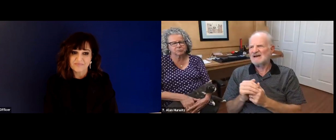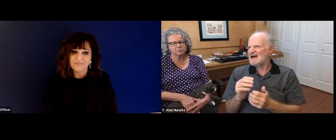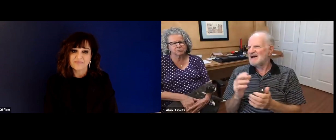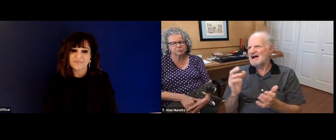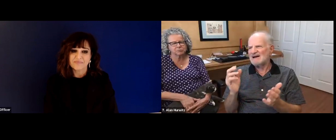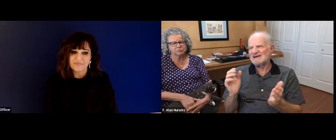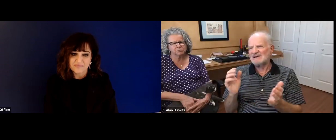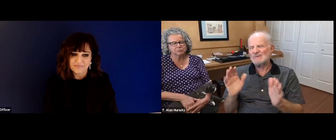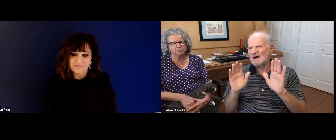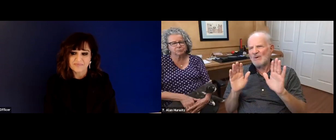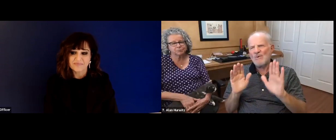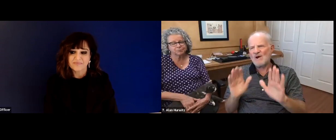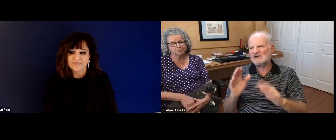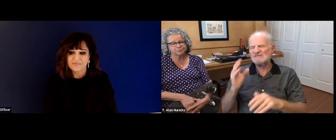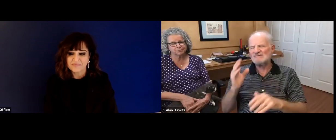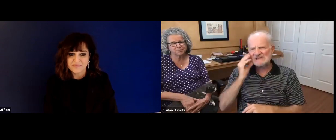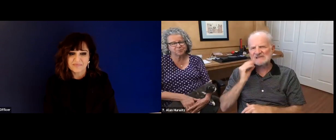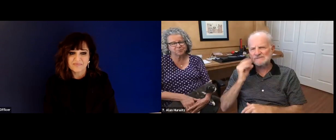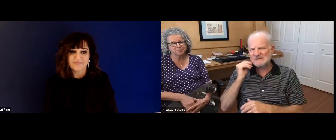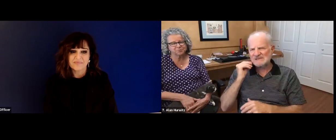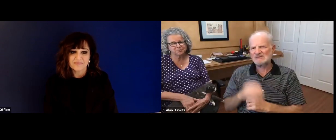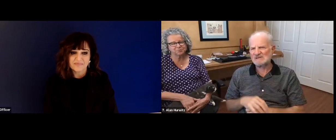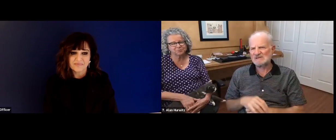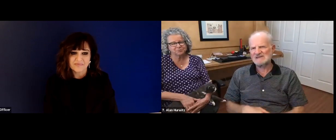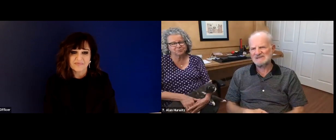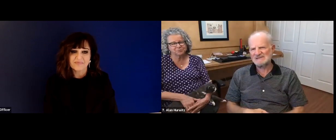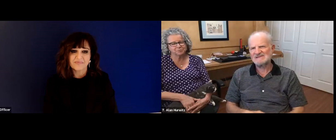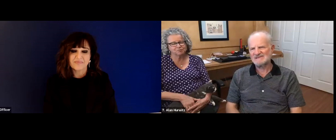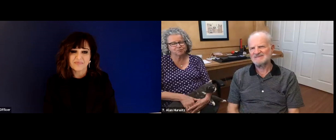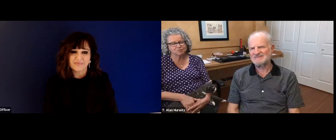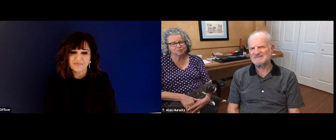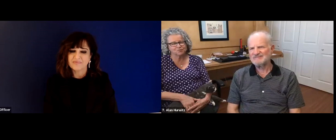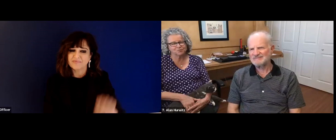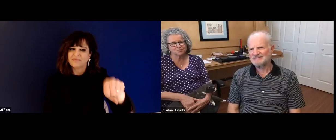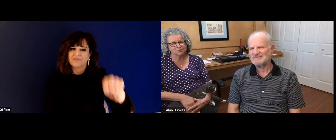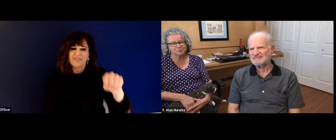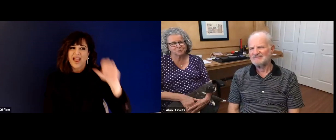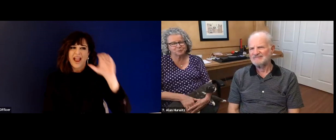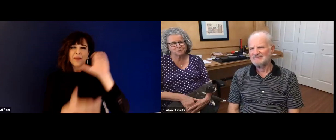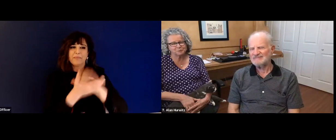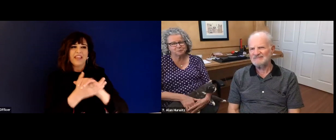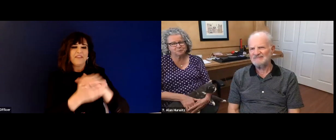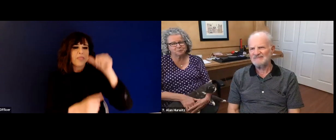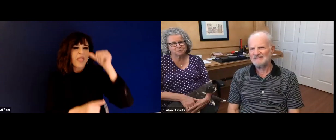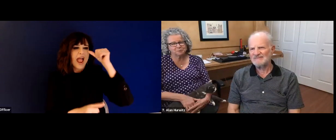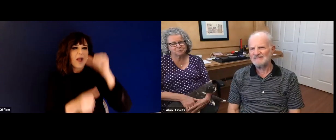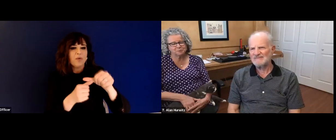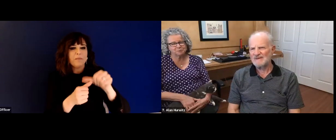to meet other leaders and see kind of what were the important features and functions that people had that made them